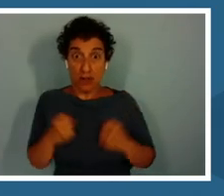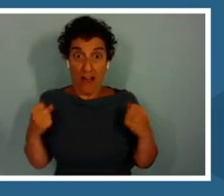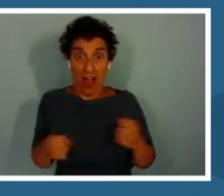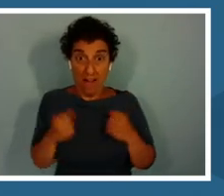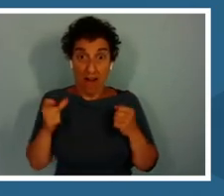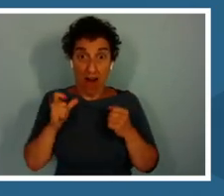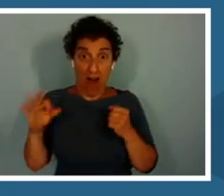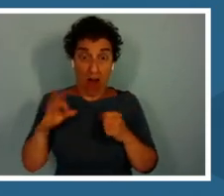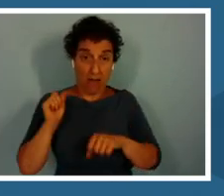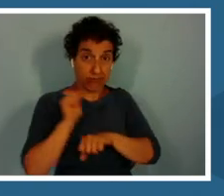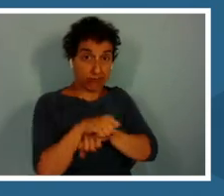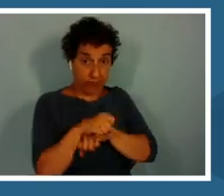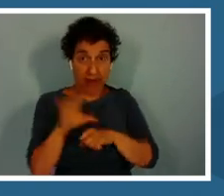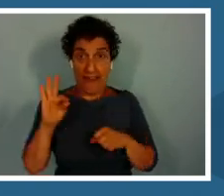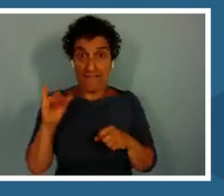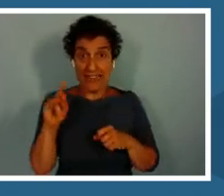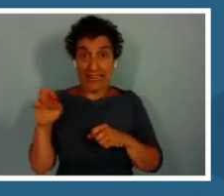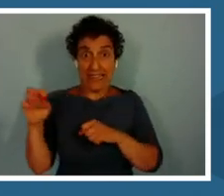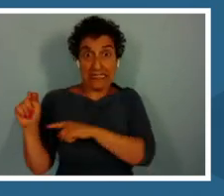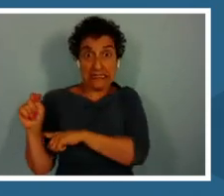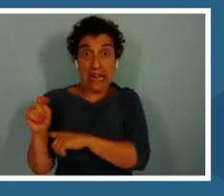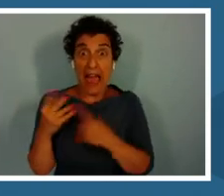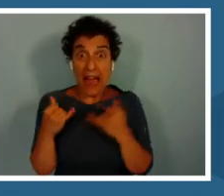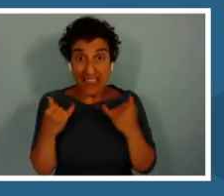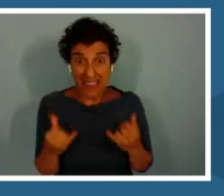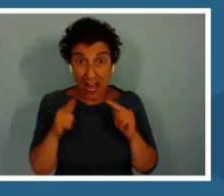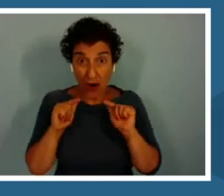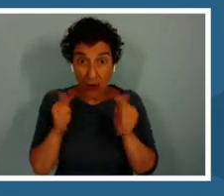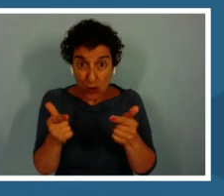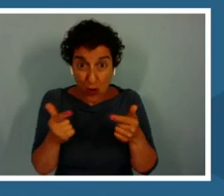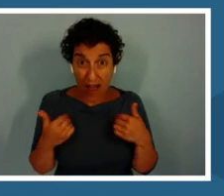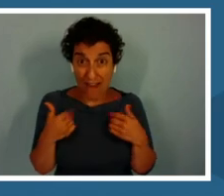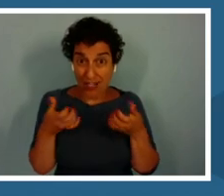Now you have the chance to see if you have what it takes.